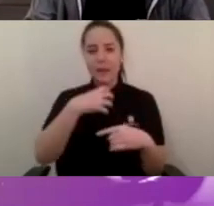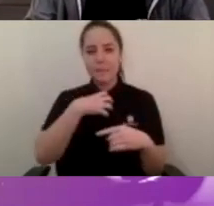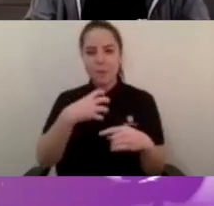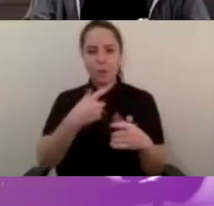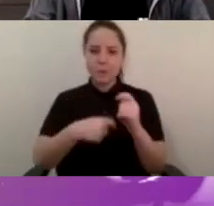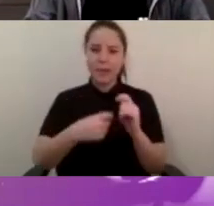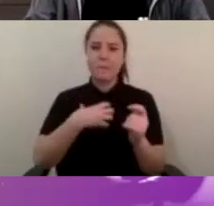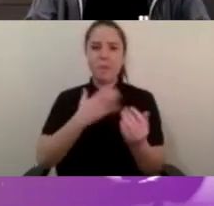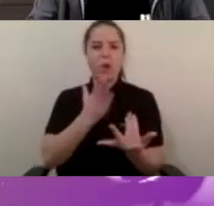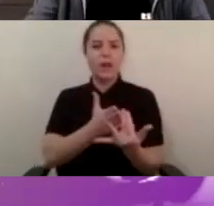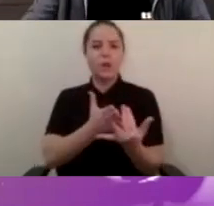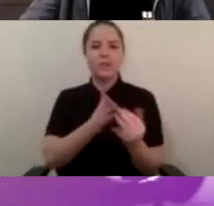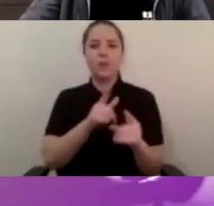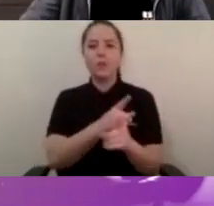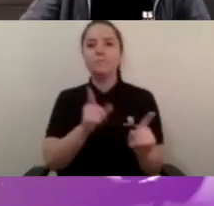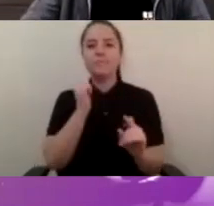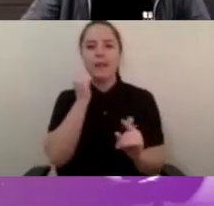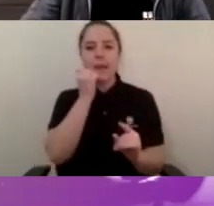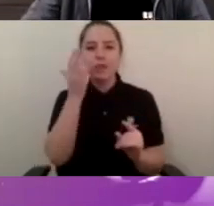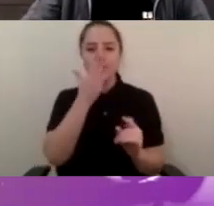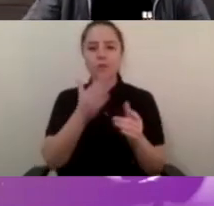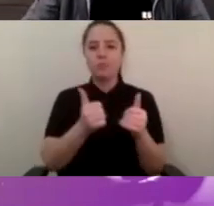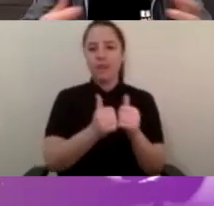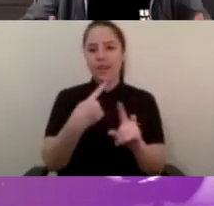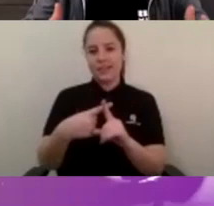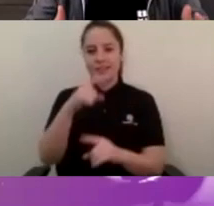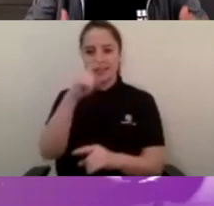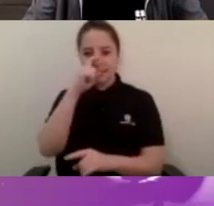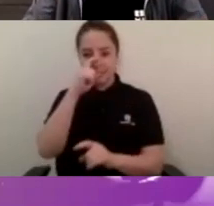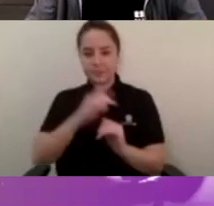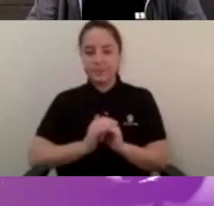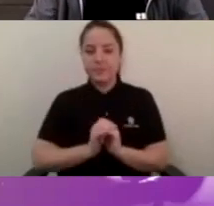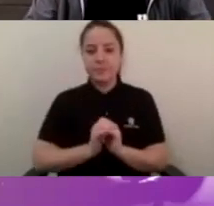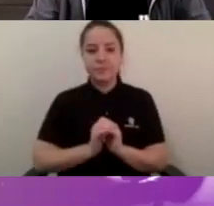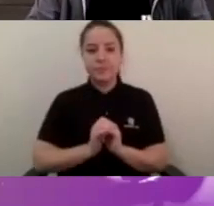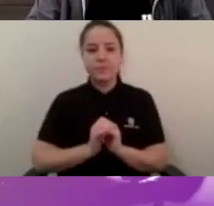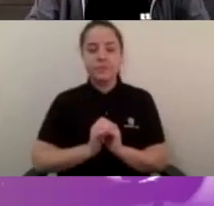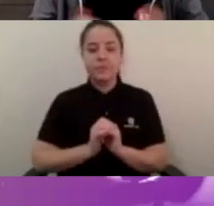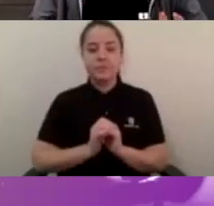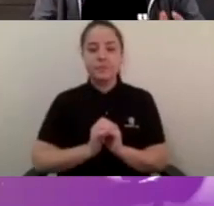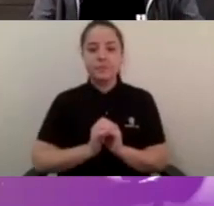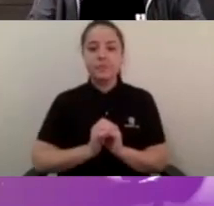Also want to so today's conversation is about insights